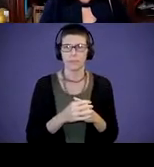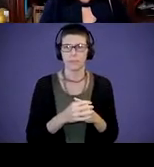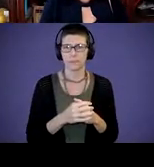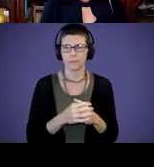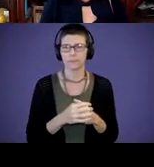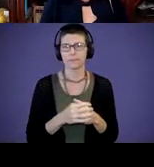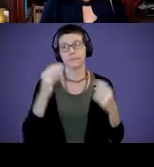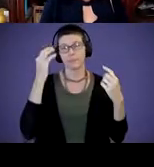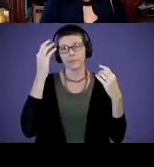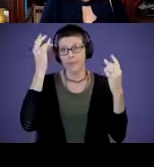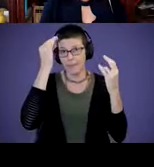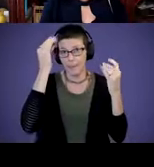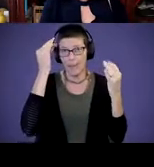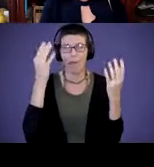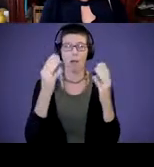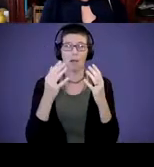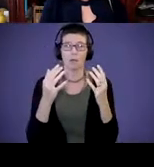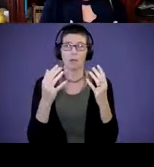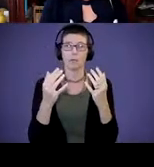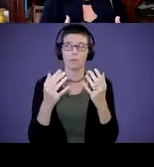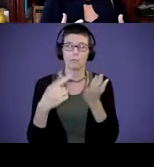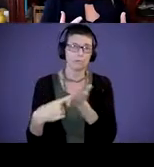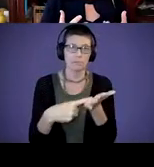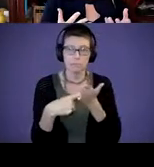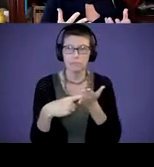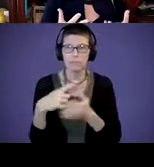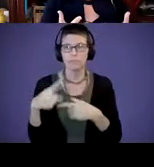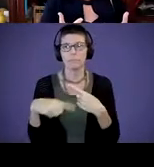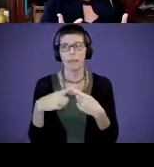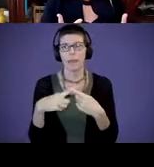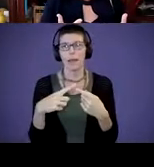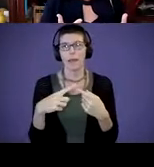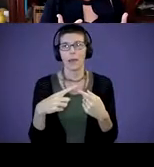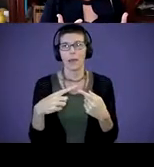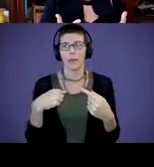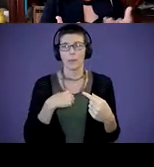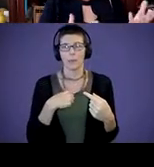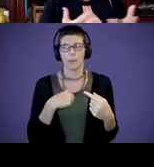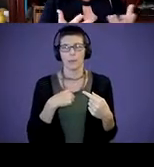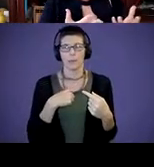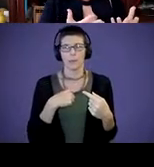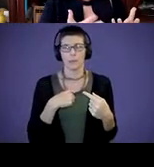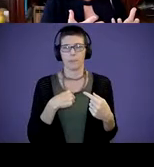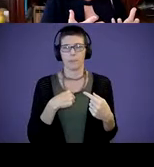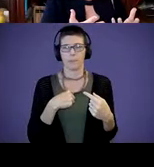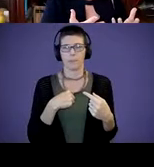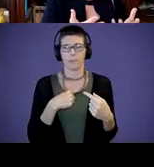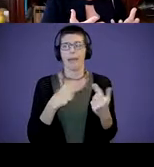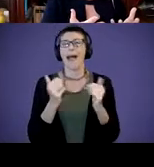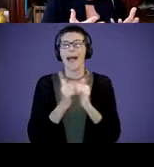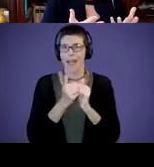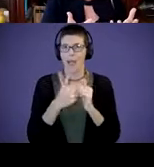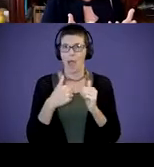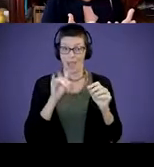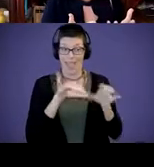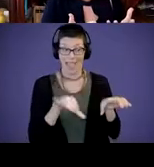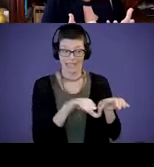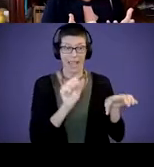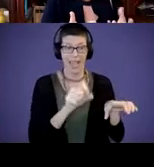about having conversations about, “Okay, so what would I do? How would I adapt this?”